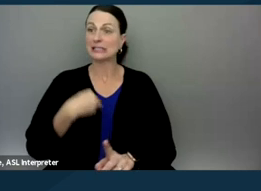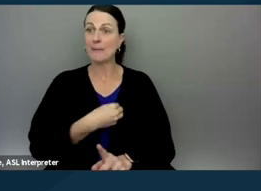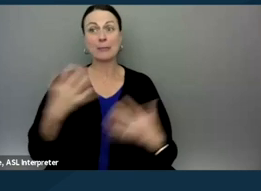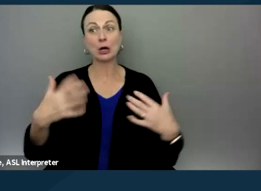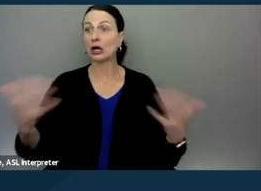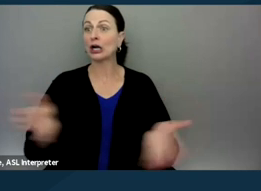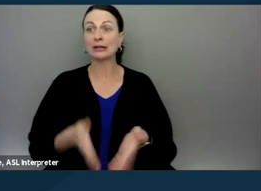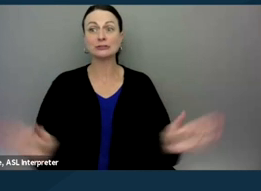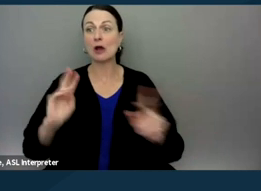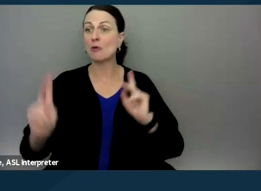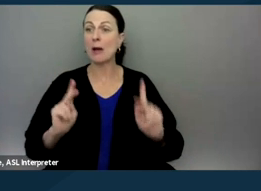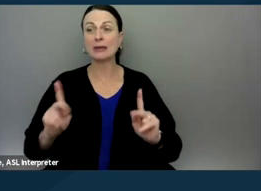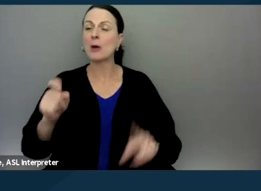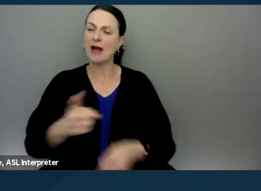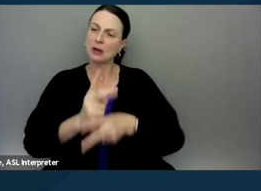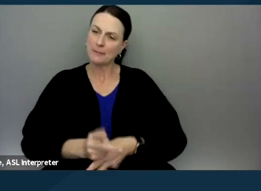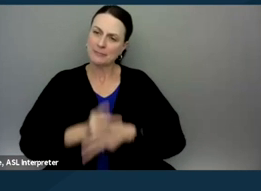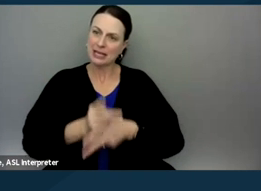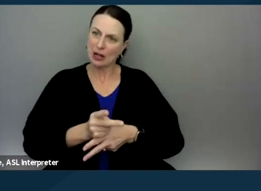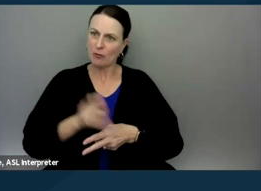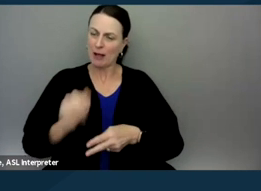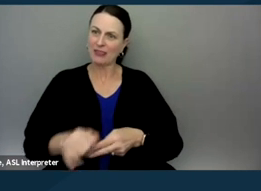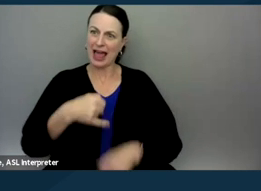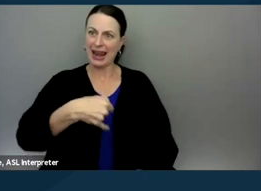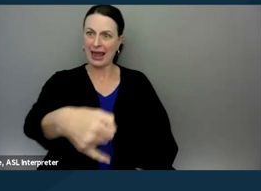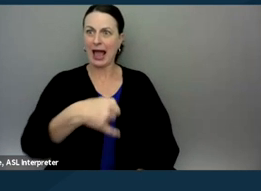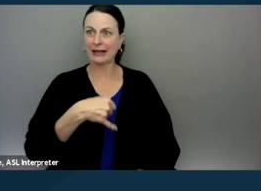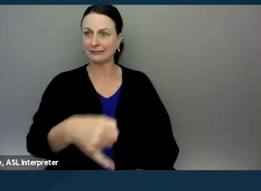that we have to be very careful about that line where we're going to support someone